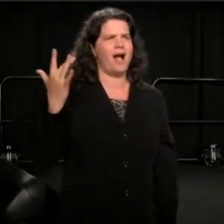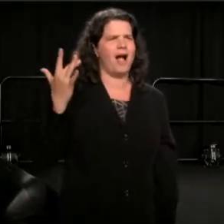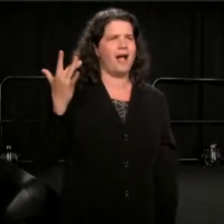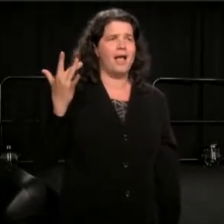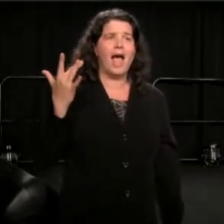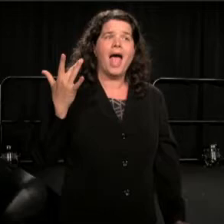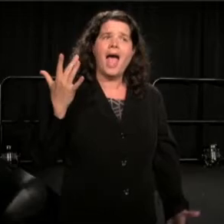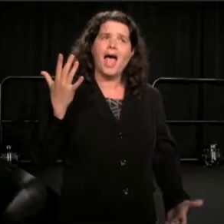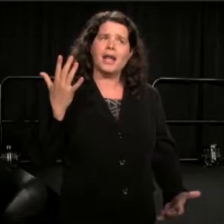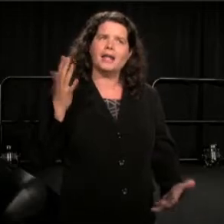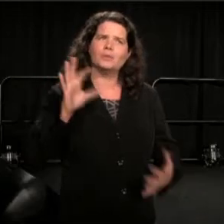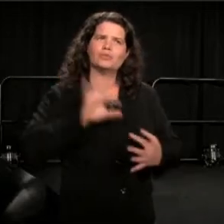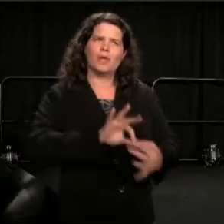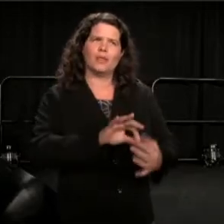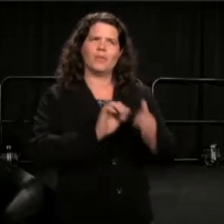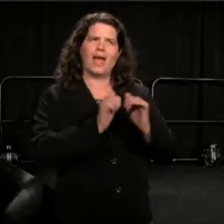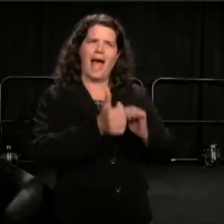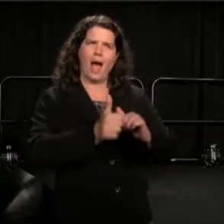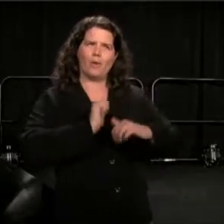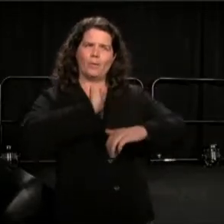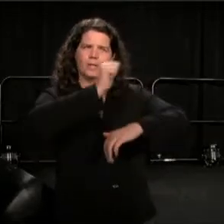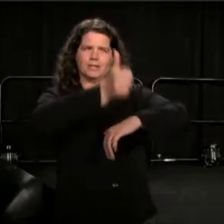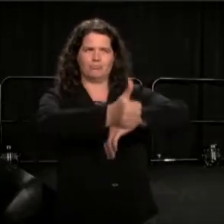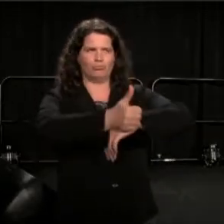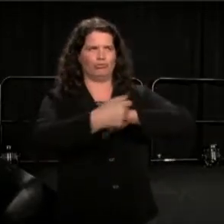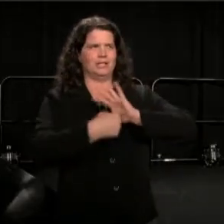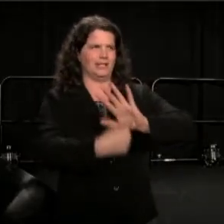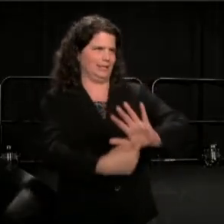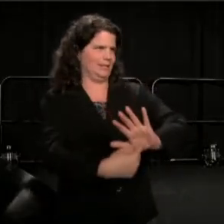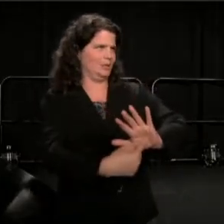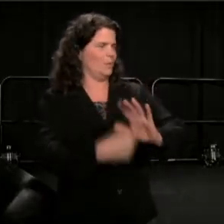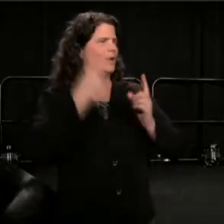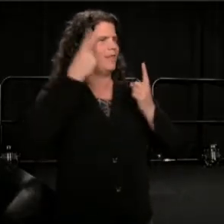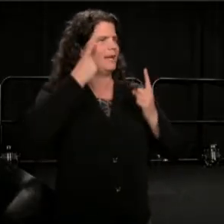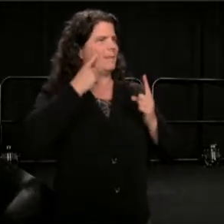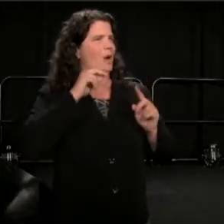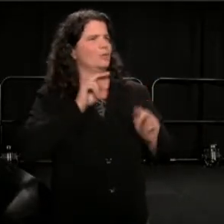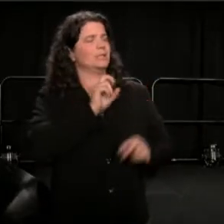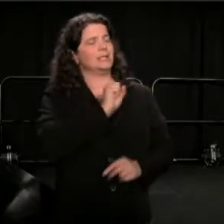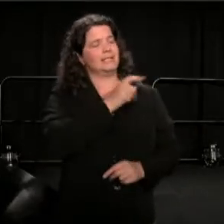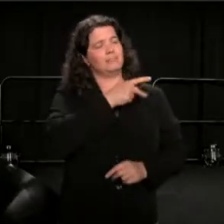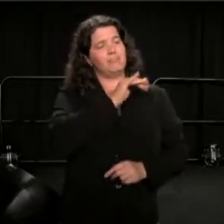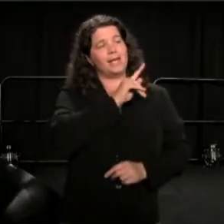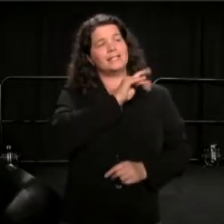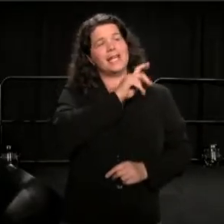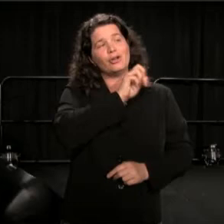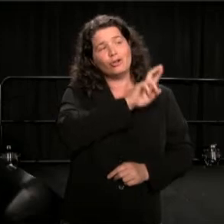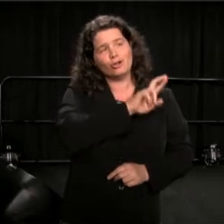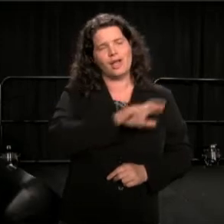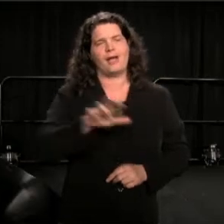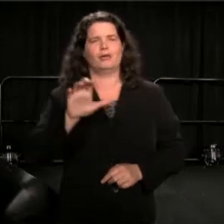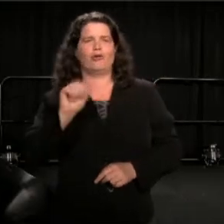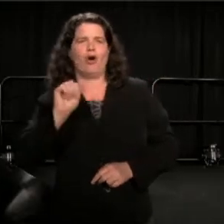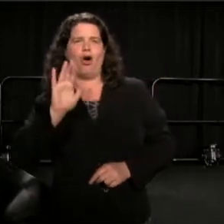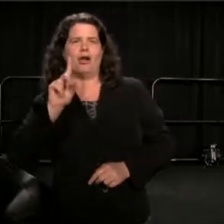I want to talk to you a little bit about spectators and audiences. Some of you are kind of young, so I'm not going to assume